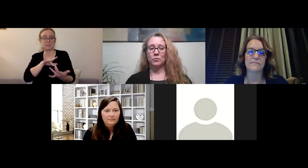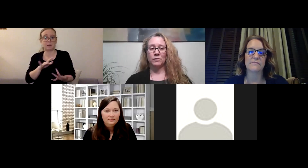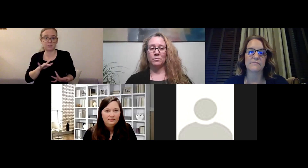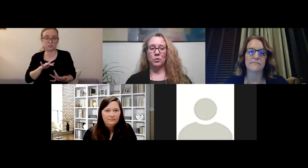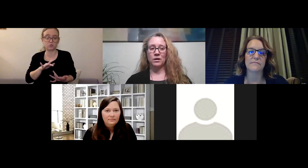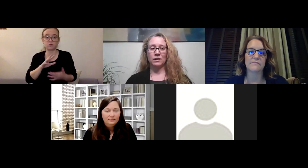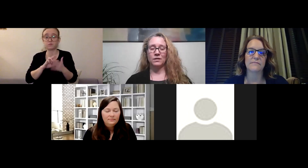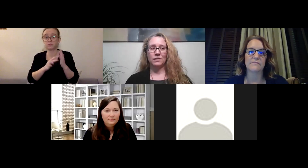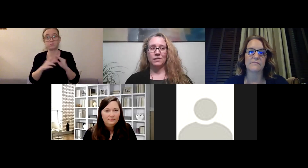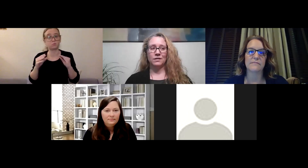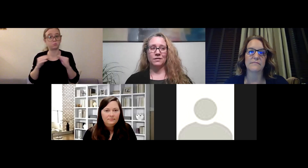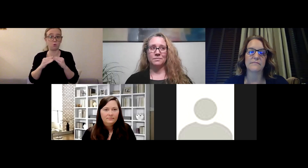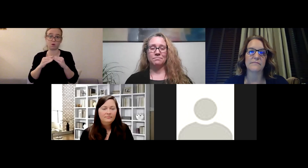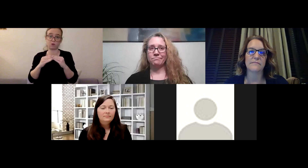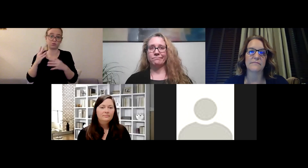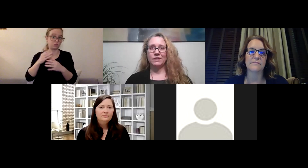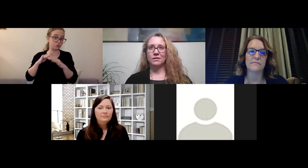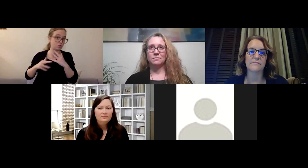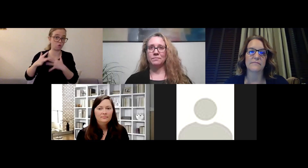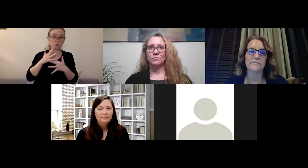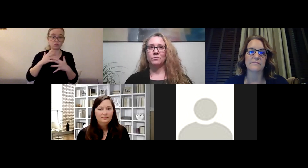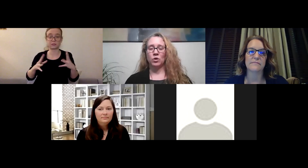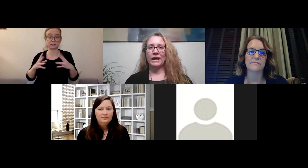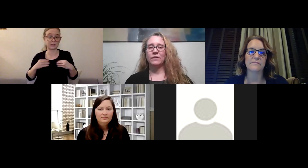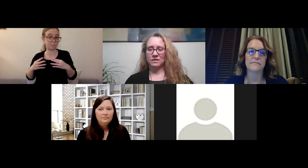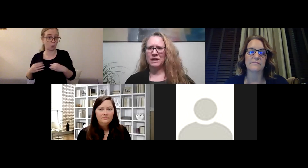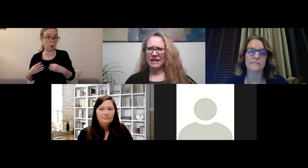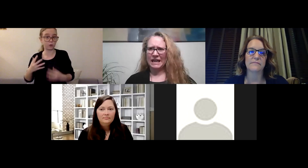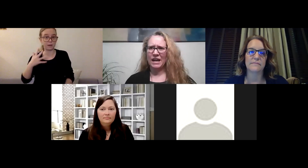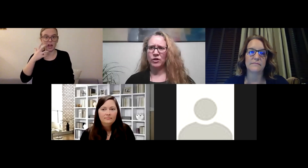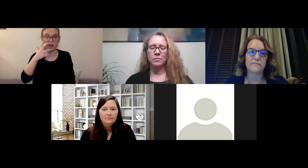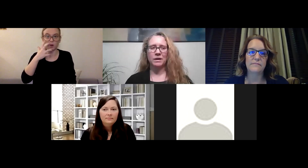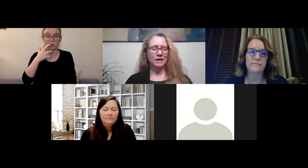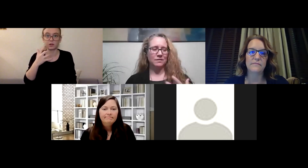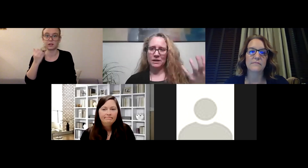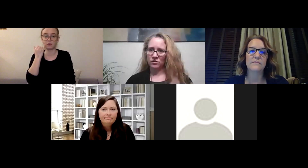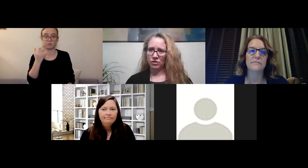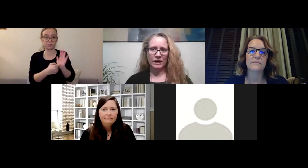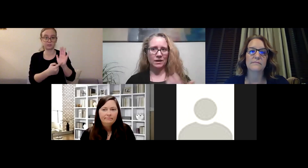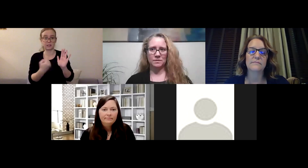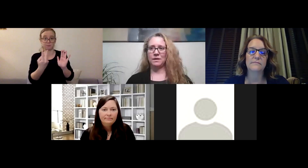We're okay with somebody getting angry, but man, somebody's crying and upset,